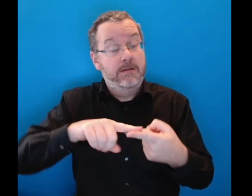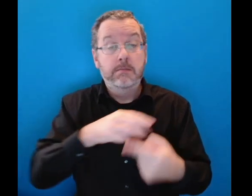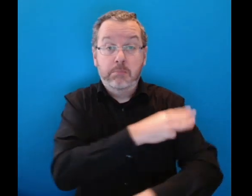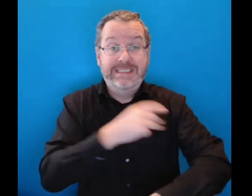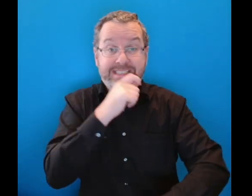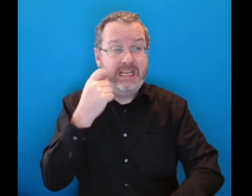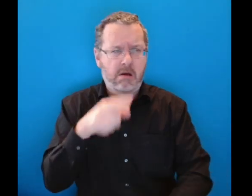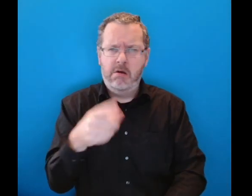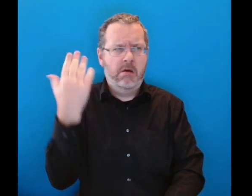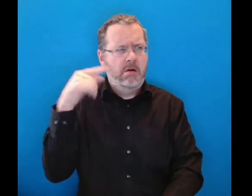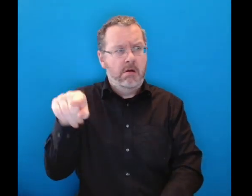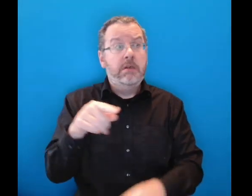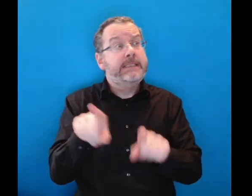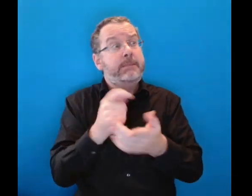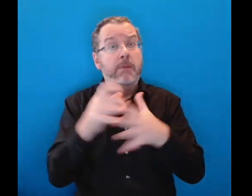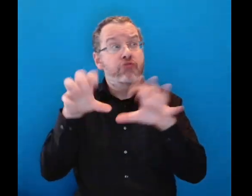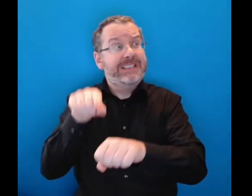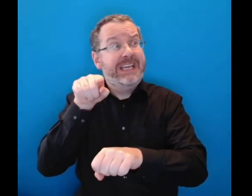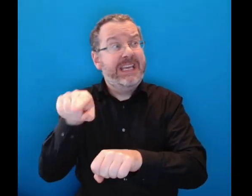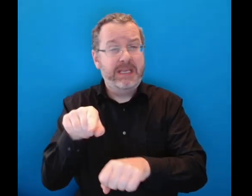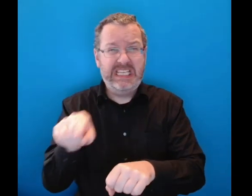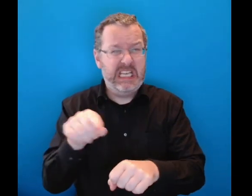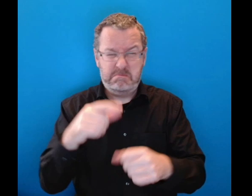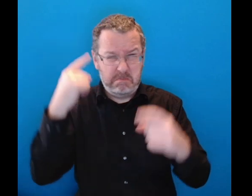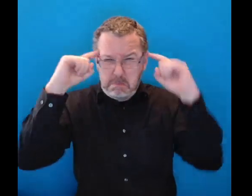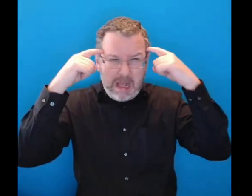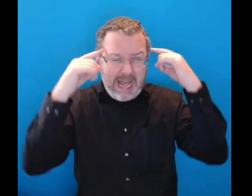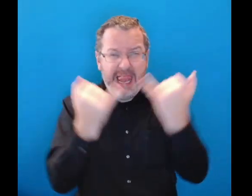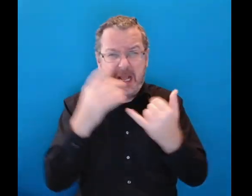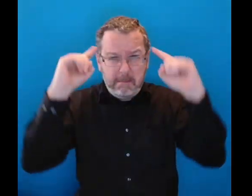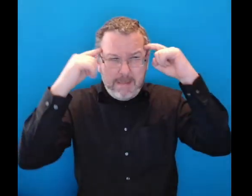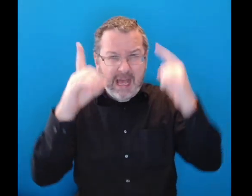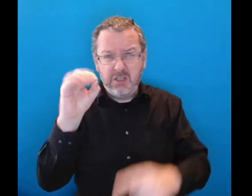It was stated in evidence that Michael "frothed at the mouth like a mad dog".